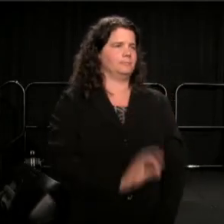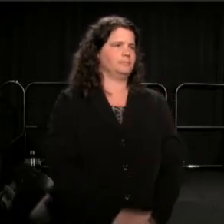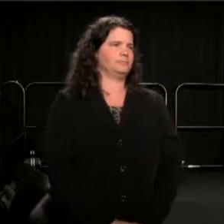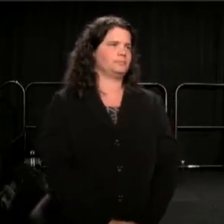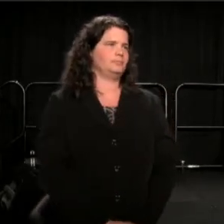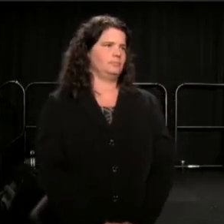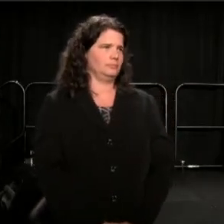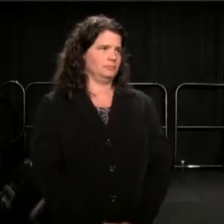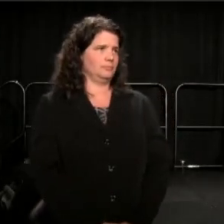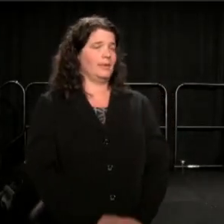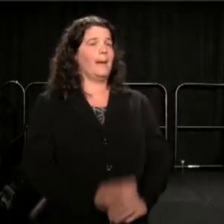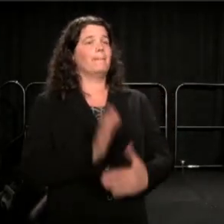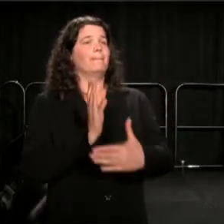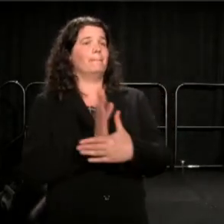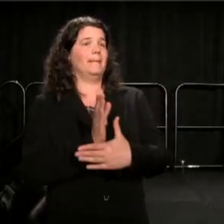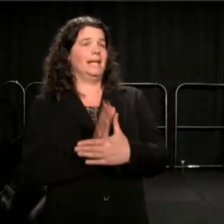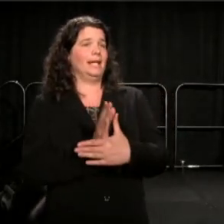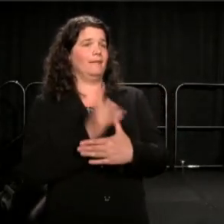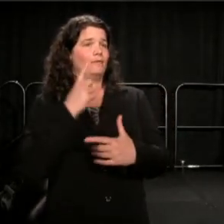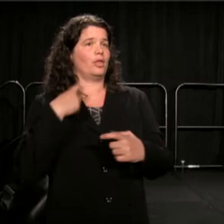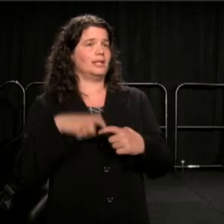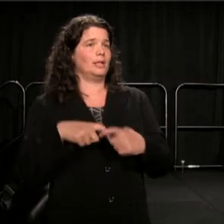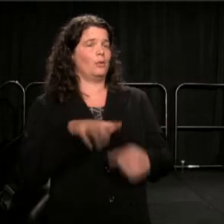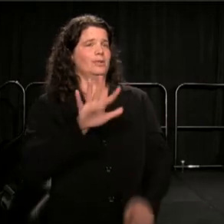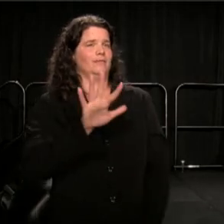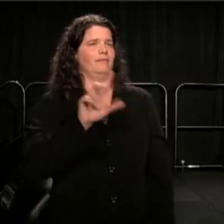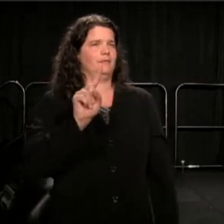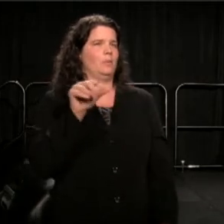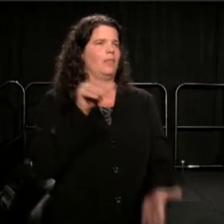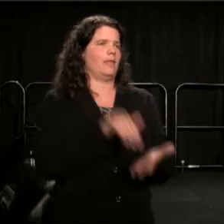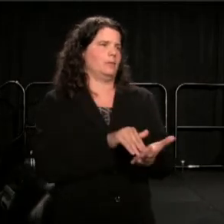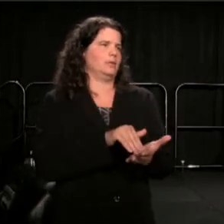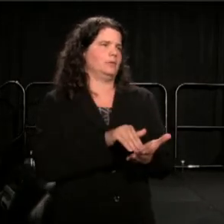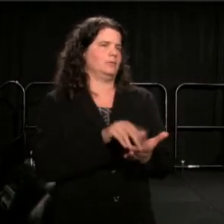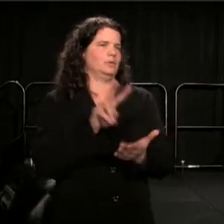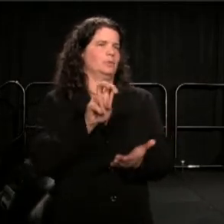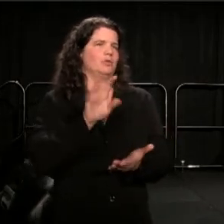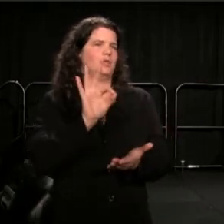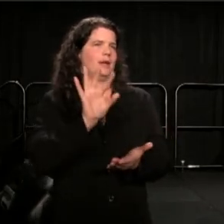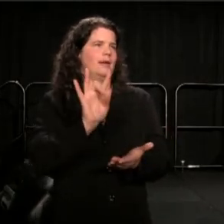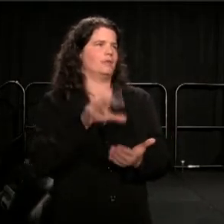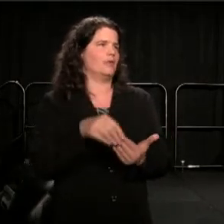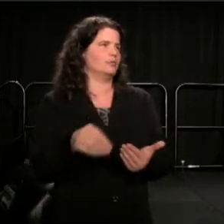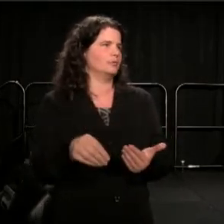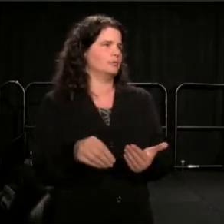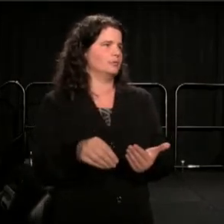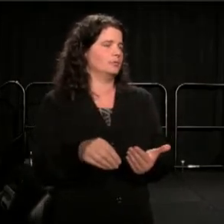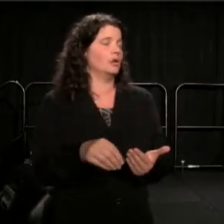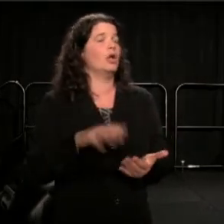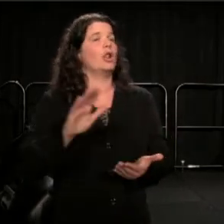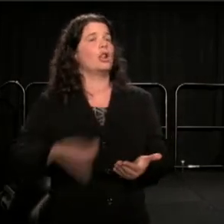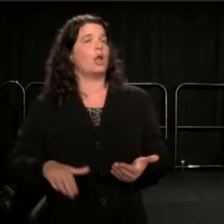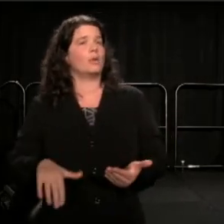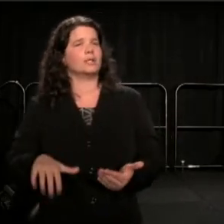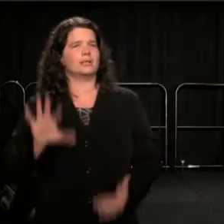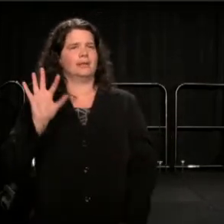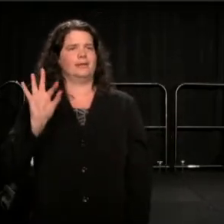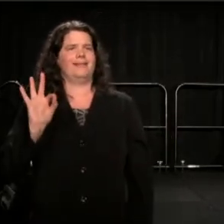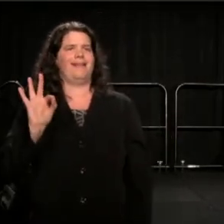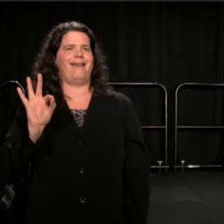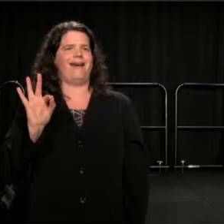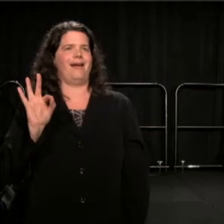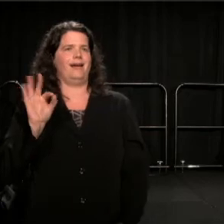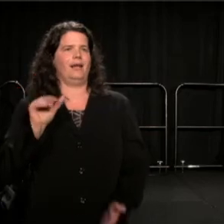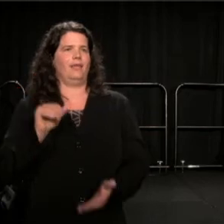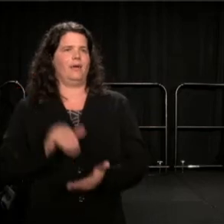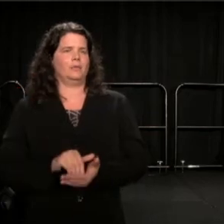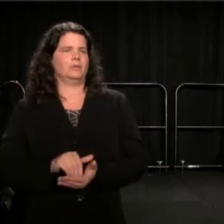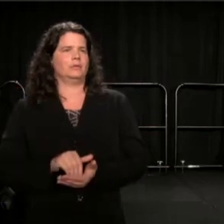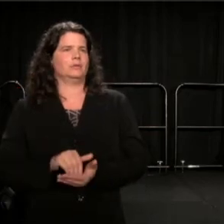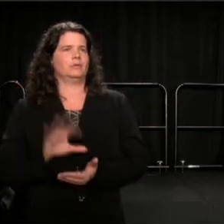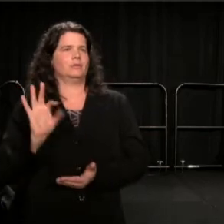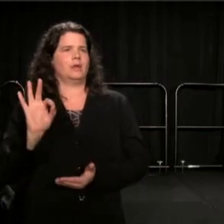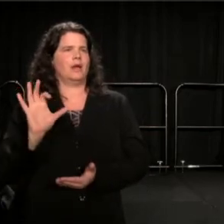The median is $51,298. The lowest is $9,970.